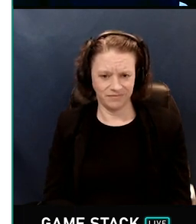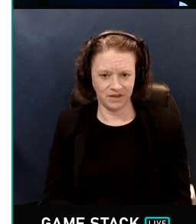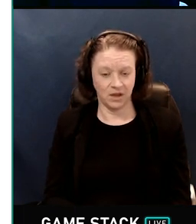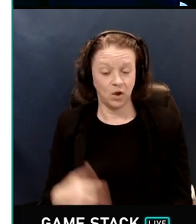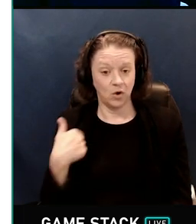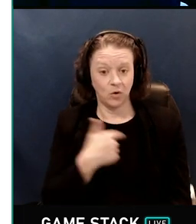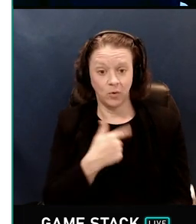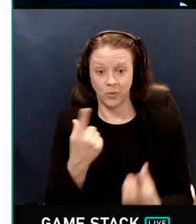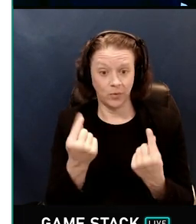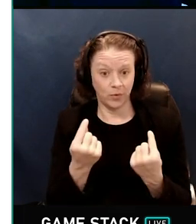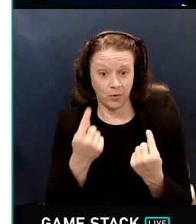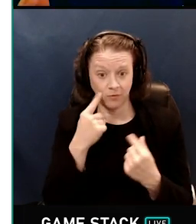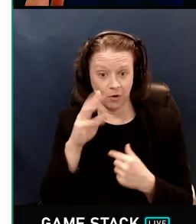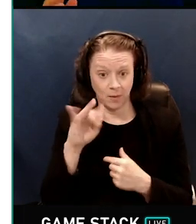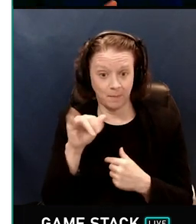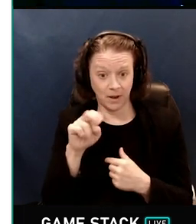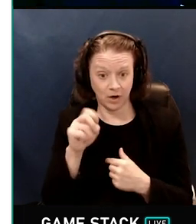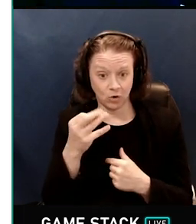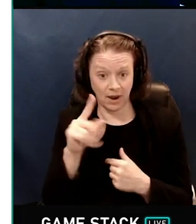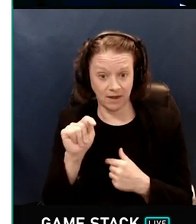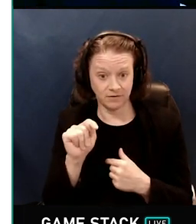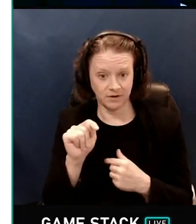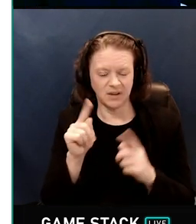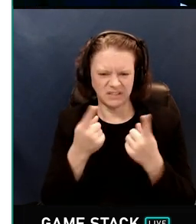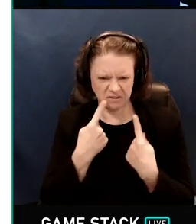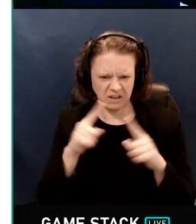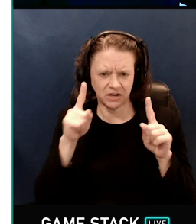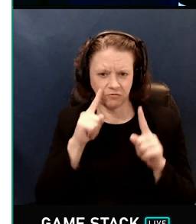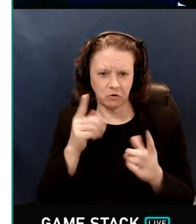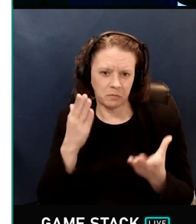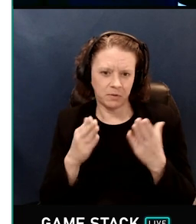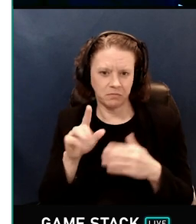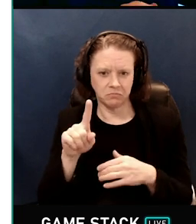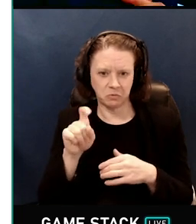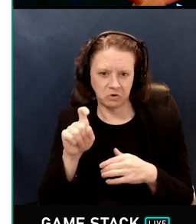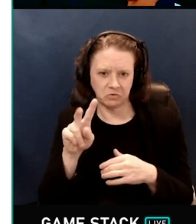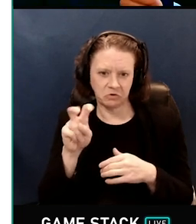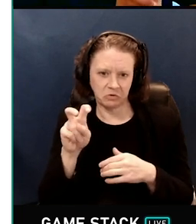The technique that we use in Minecraft is effective for maybe a few hundred lights.